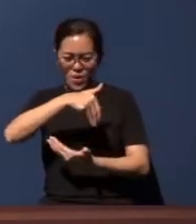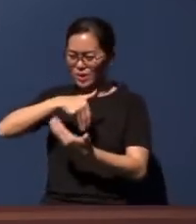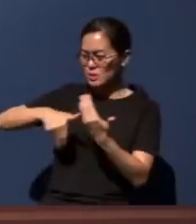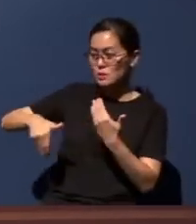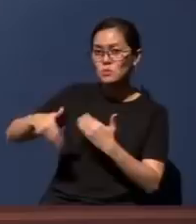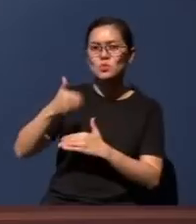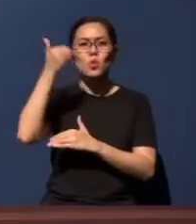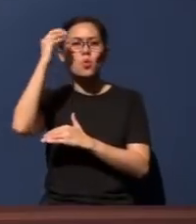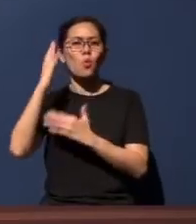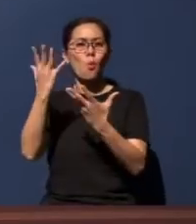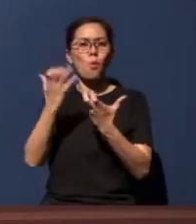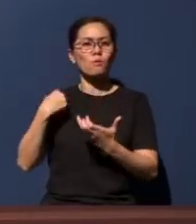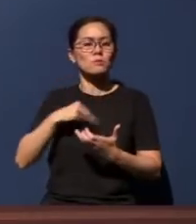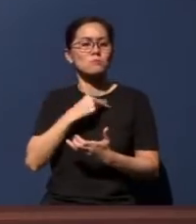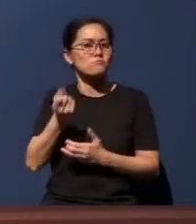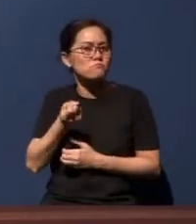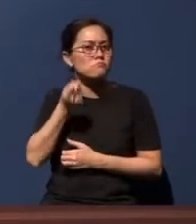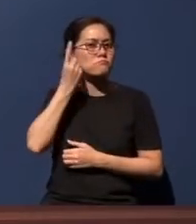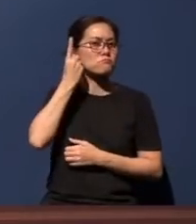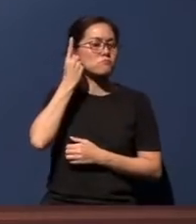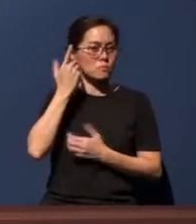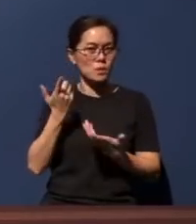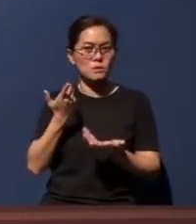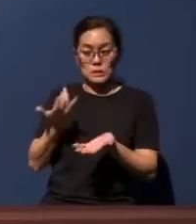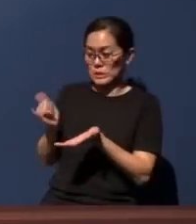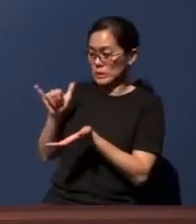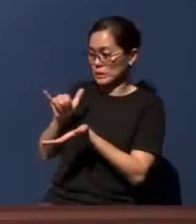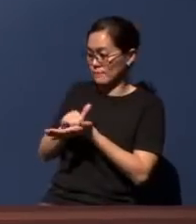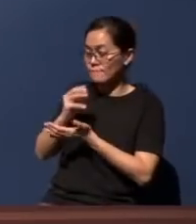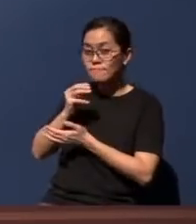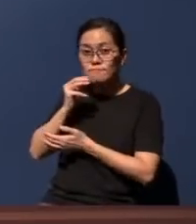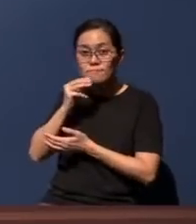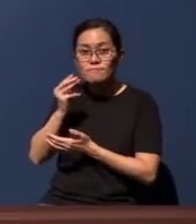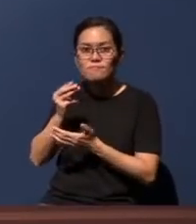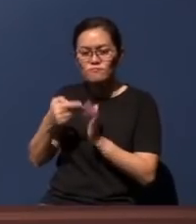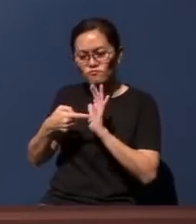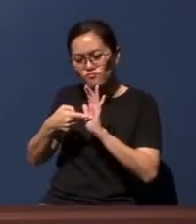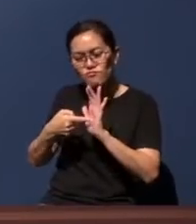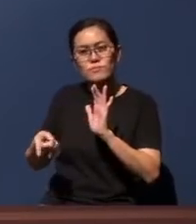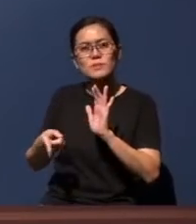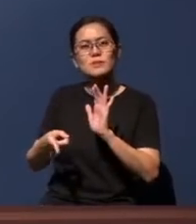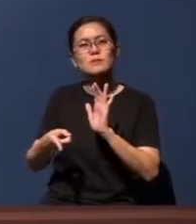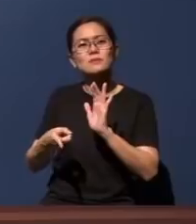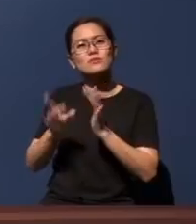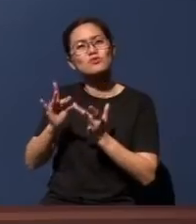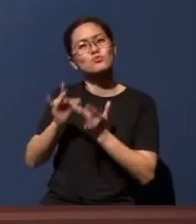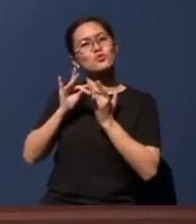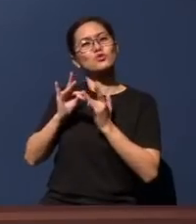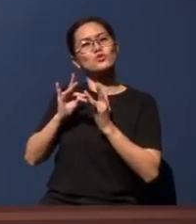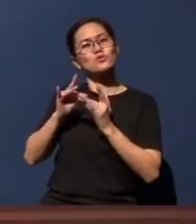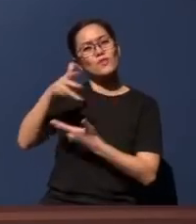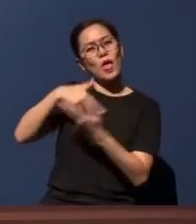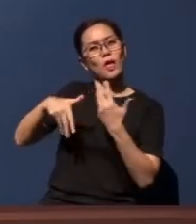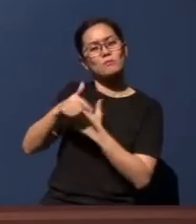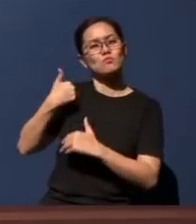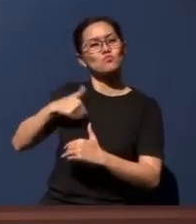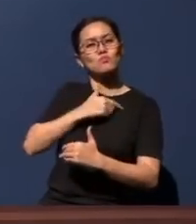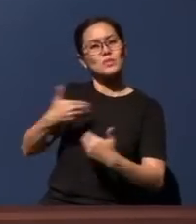us to understand that this meal marks this special fellowship that we all have with Him.